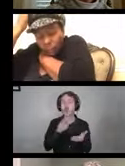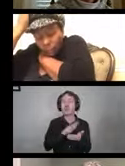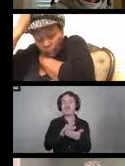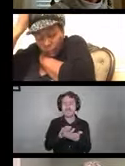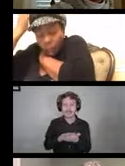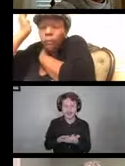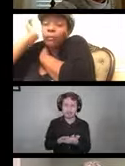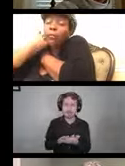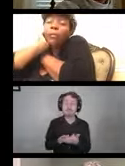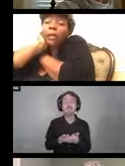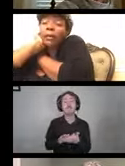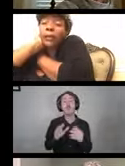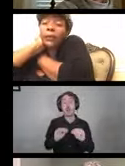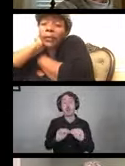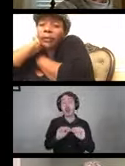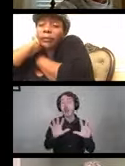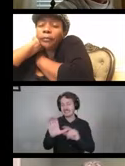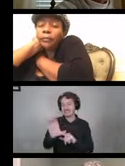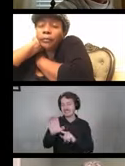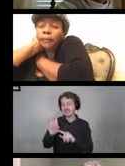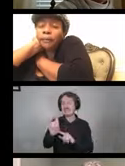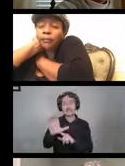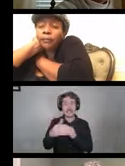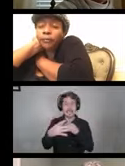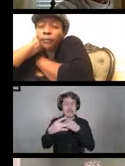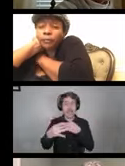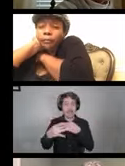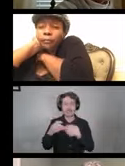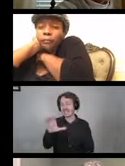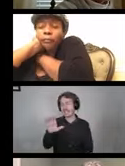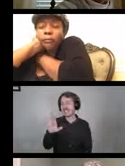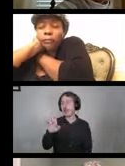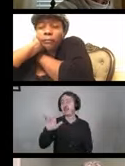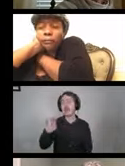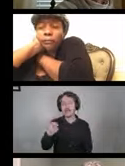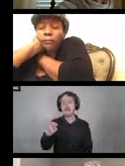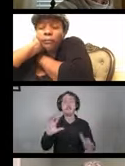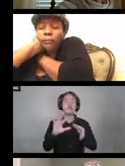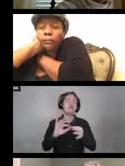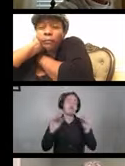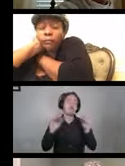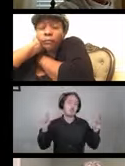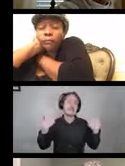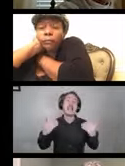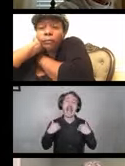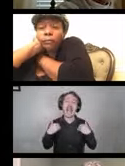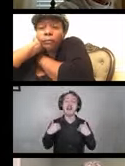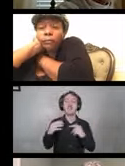Obviously we have CDC guidance and citations and links at the bottom